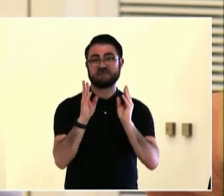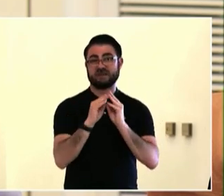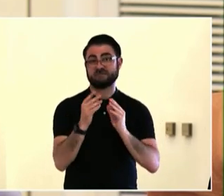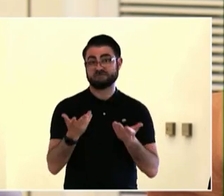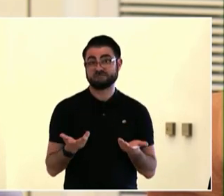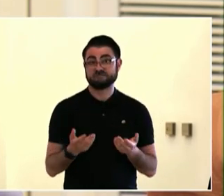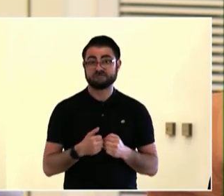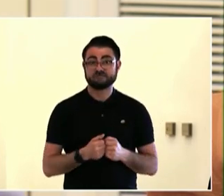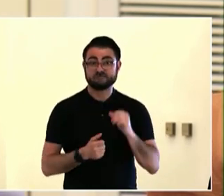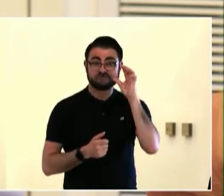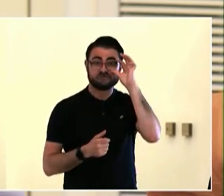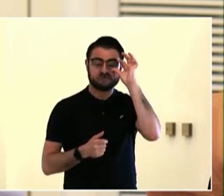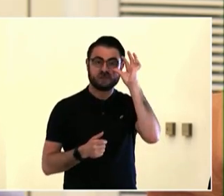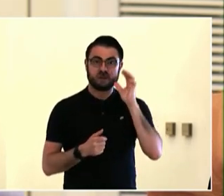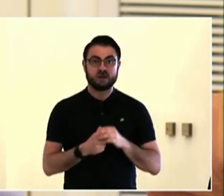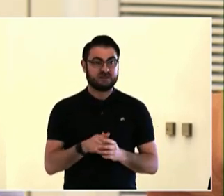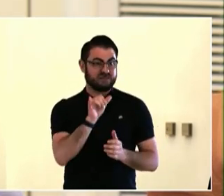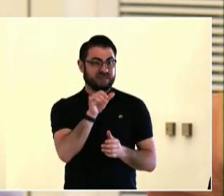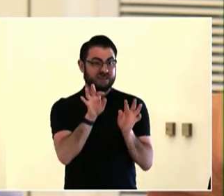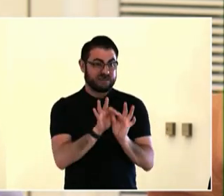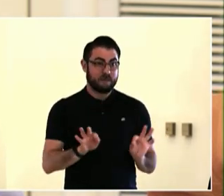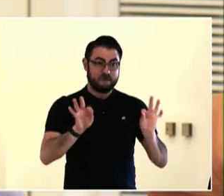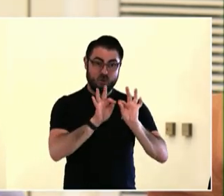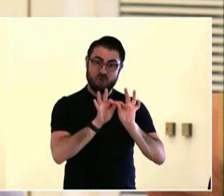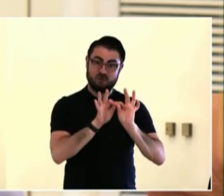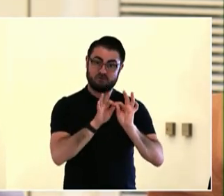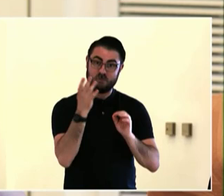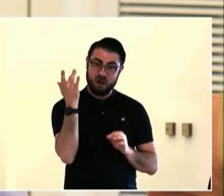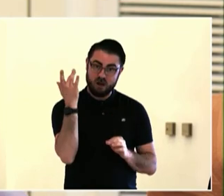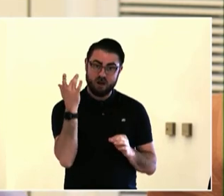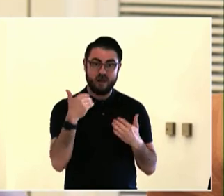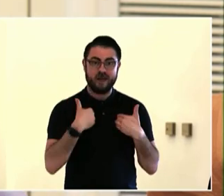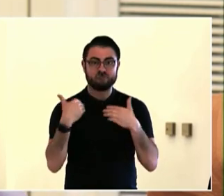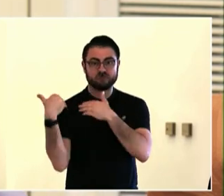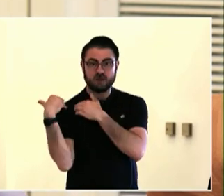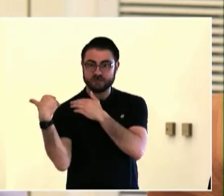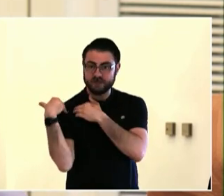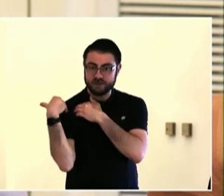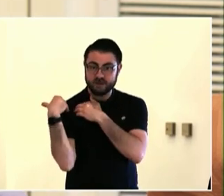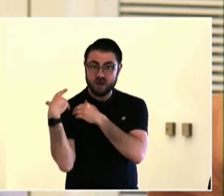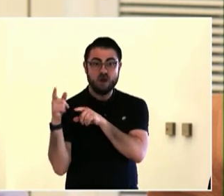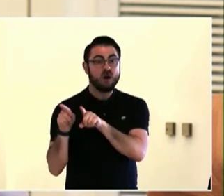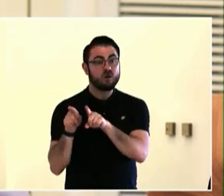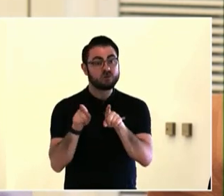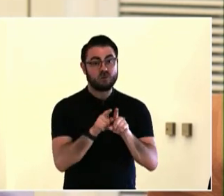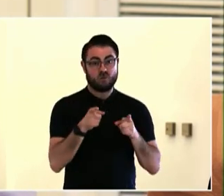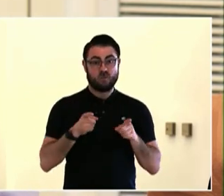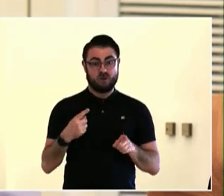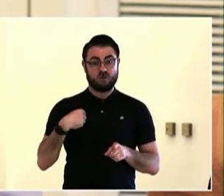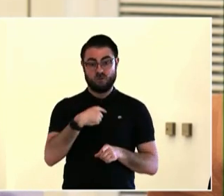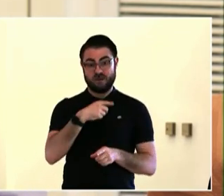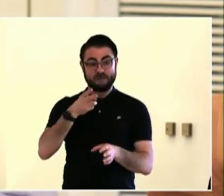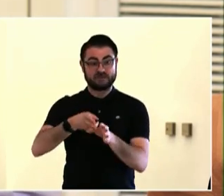and just describe what their mural is, and then you're going to take it back and we're going